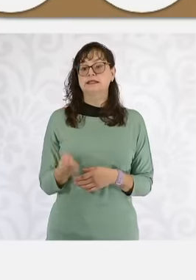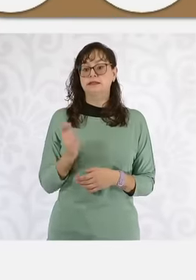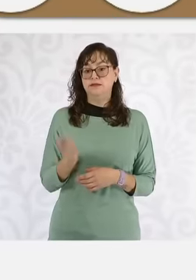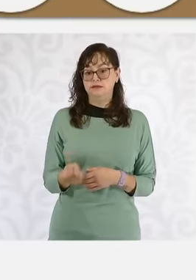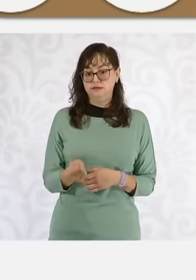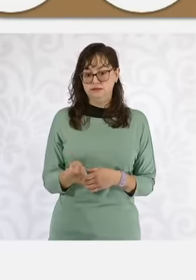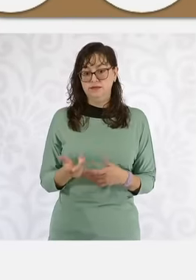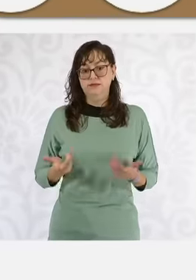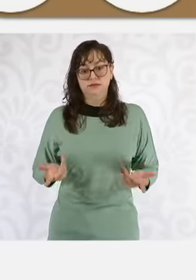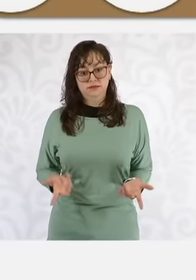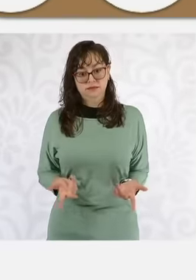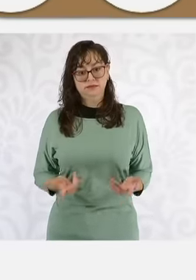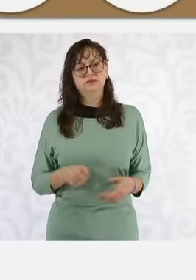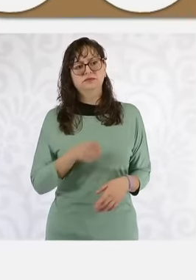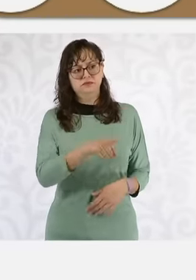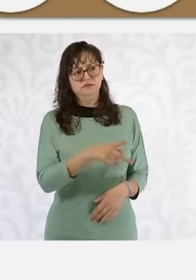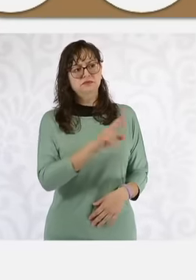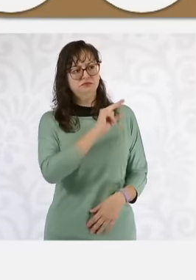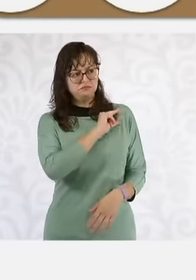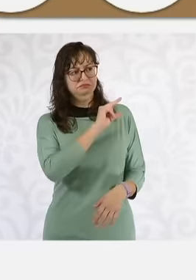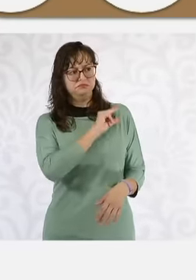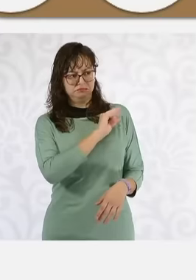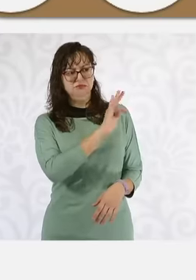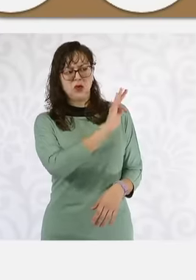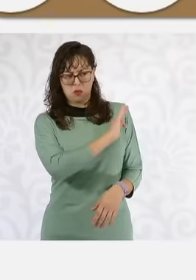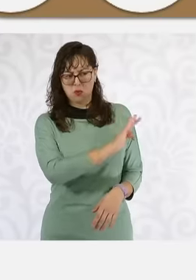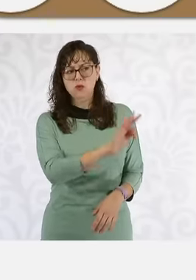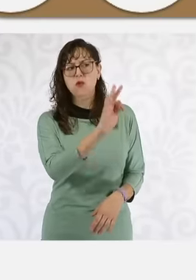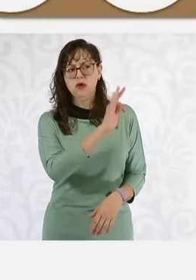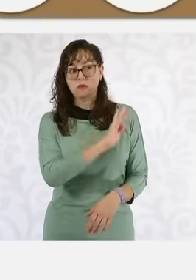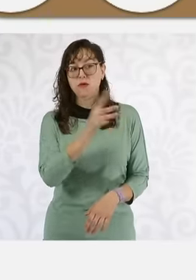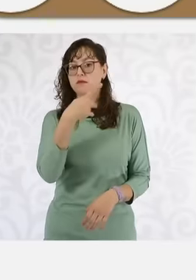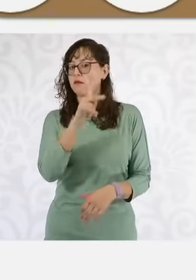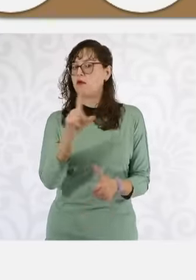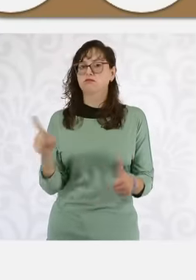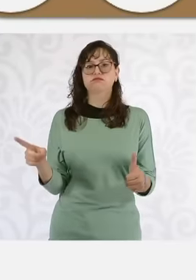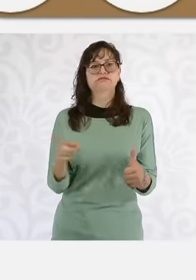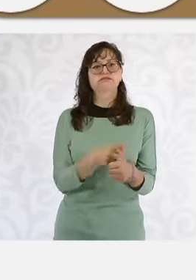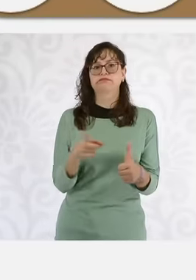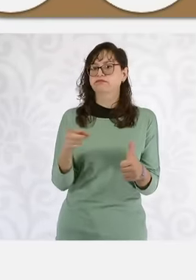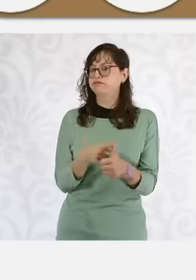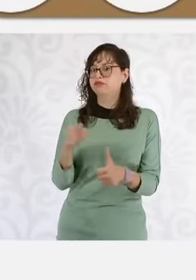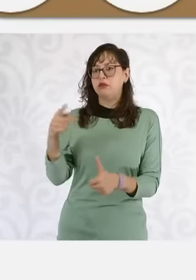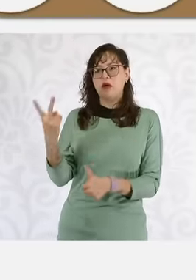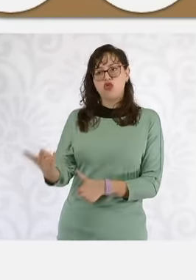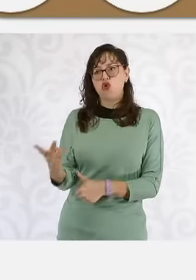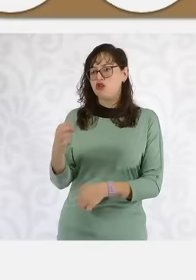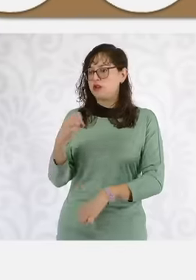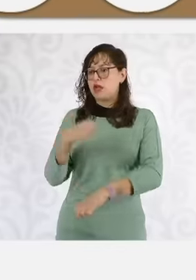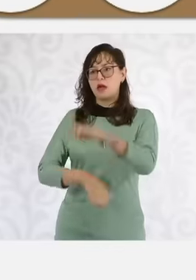these companies are given prevalence so that the continuity, security and